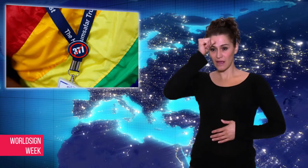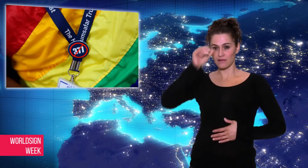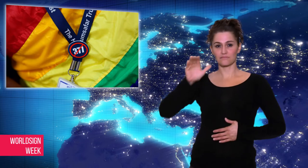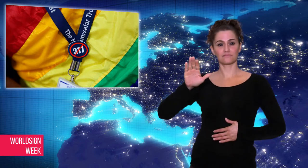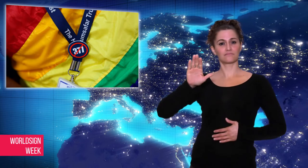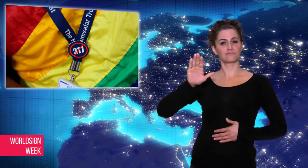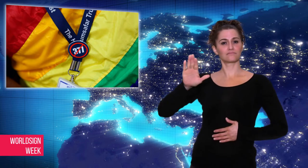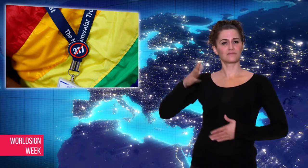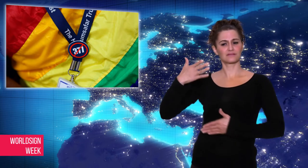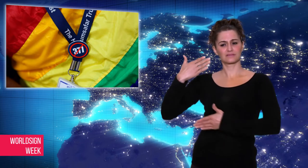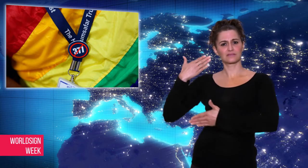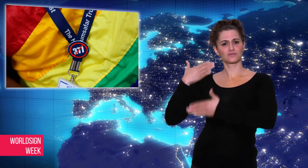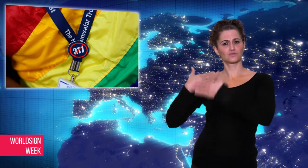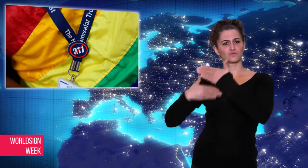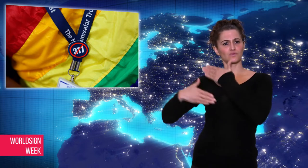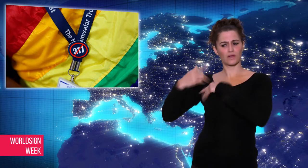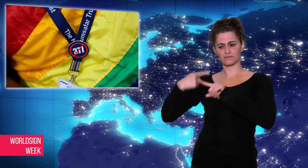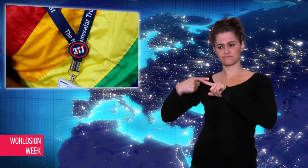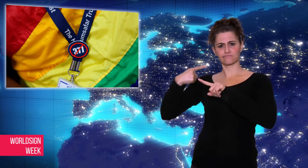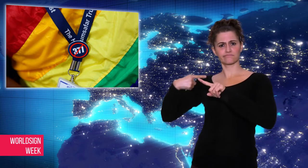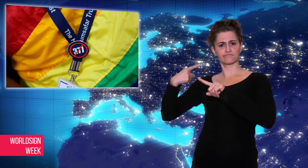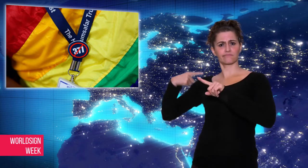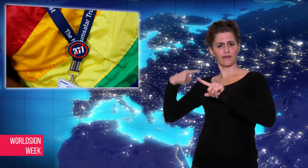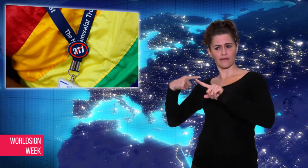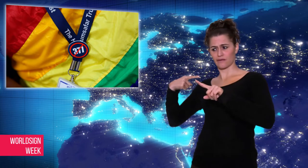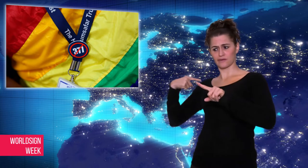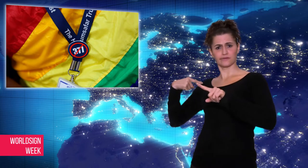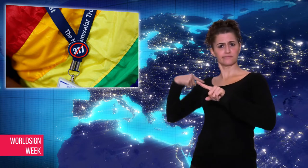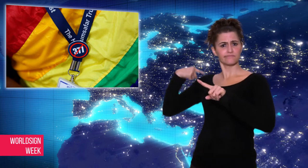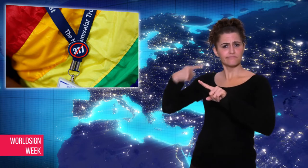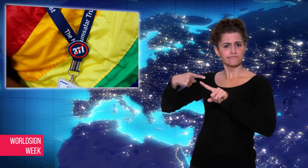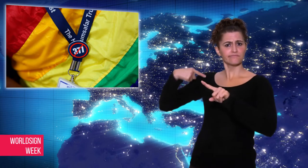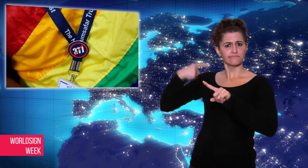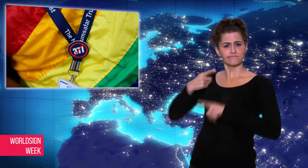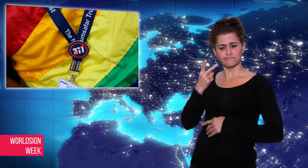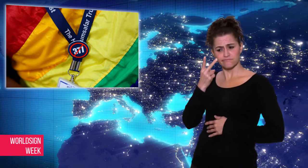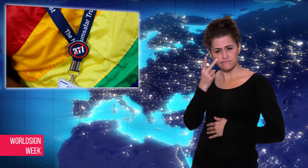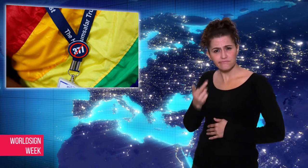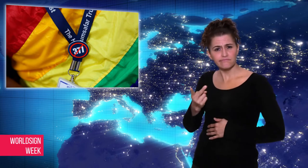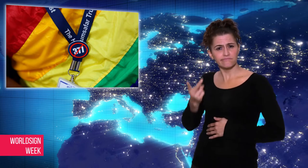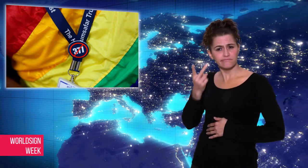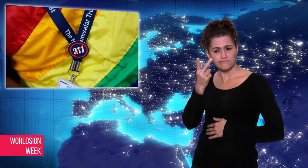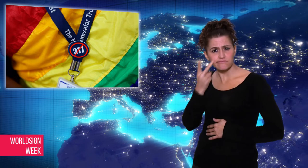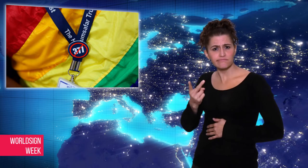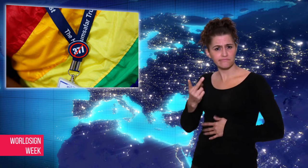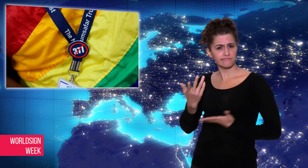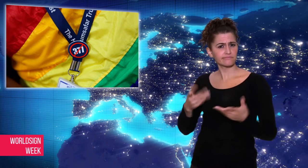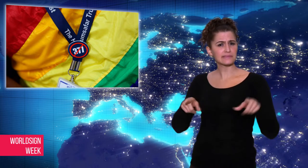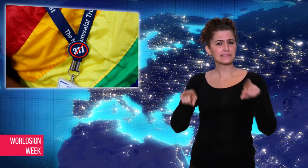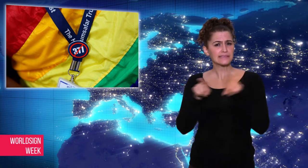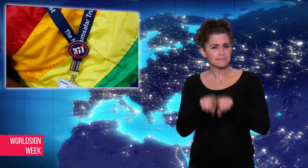Indian history has reflected a